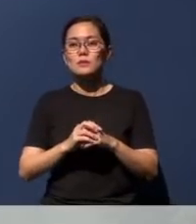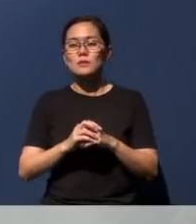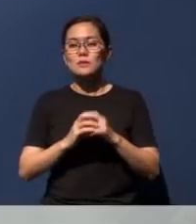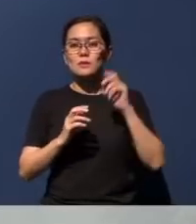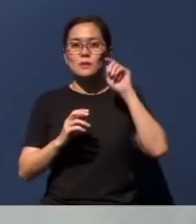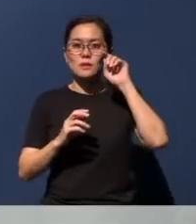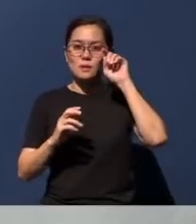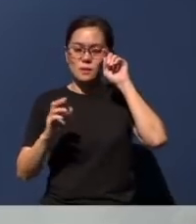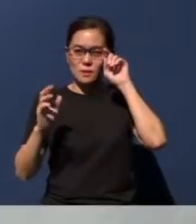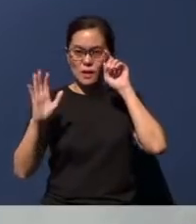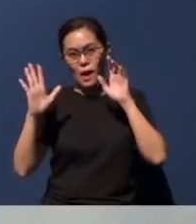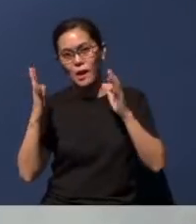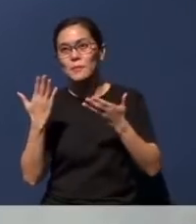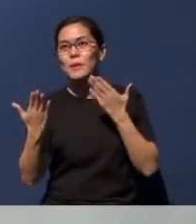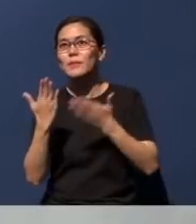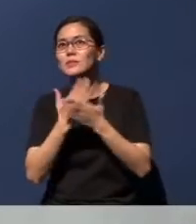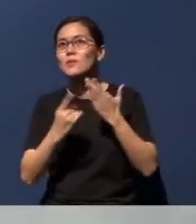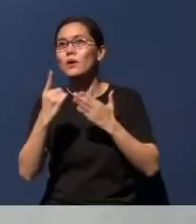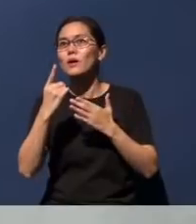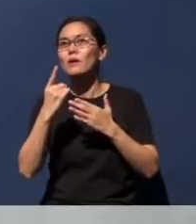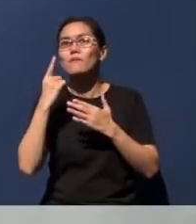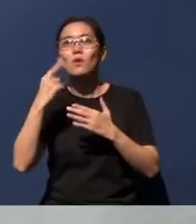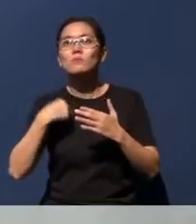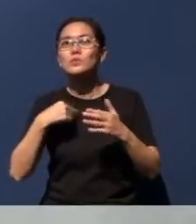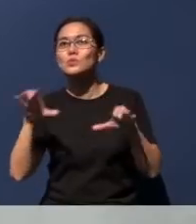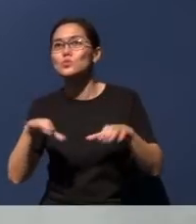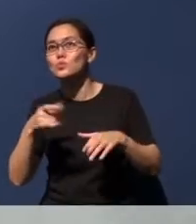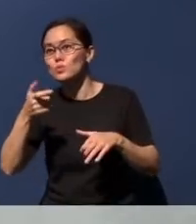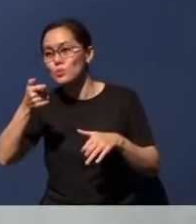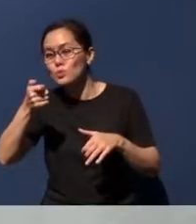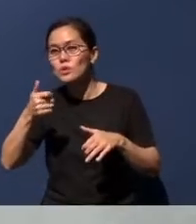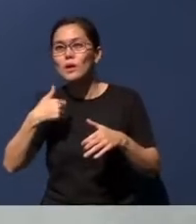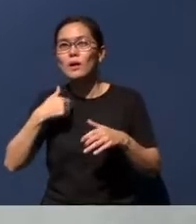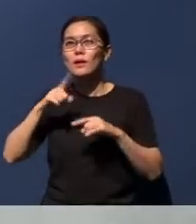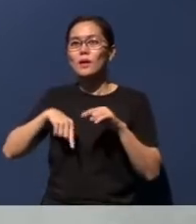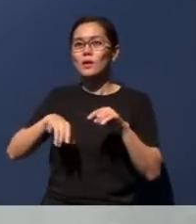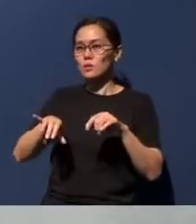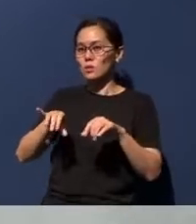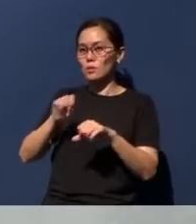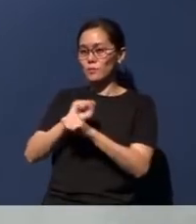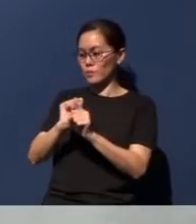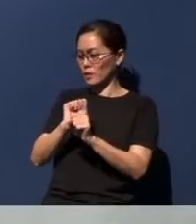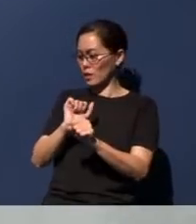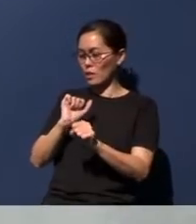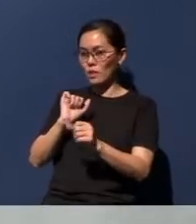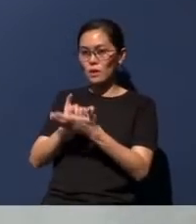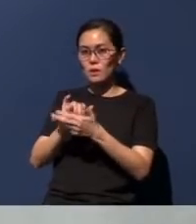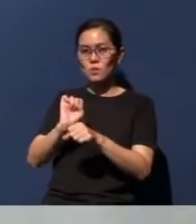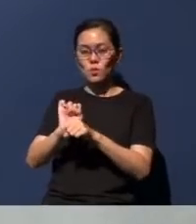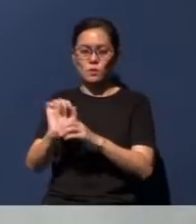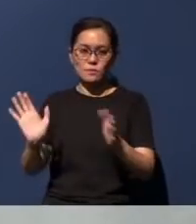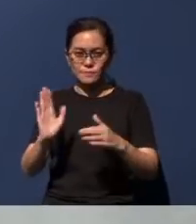Ah-hah, maybe somebody can do it for me up there? I can't get this to work. The US embassy